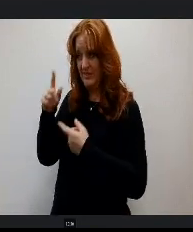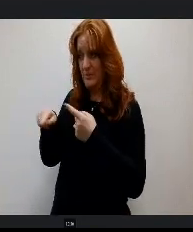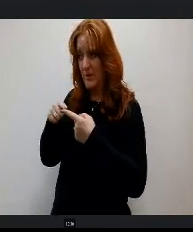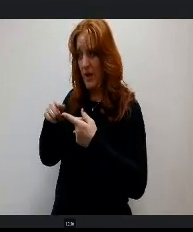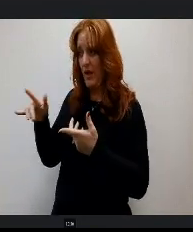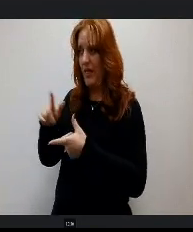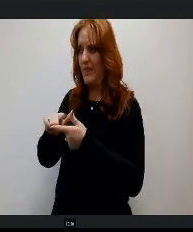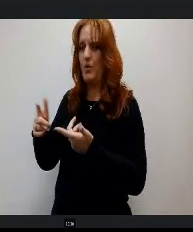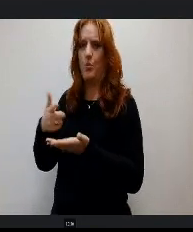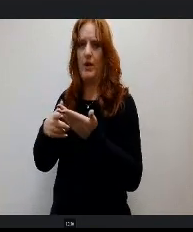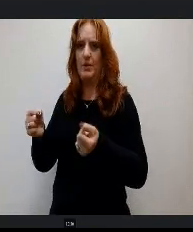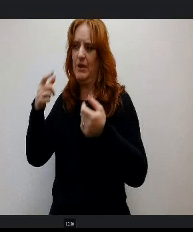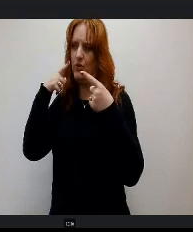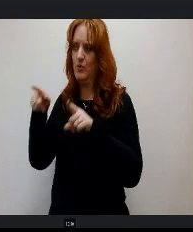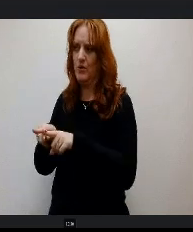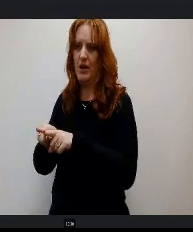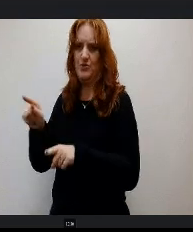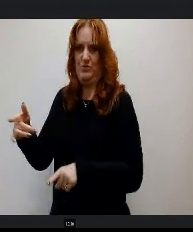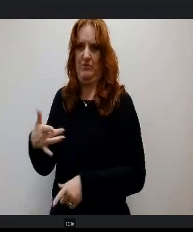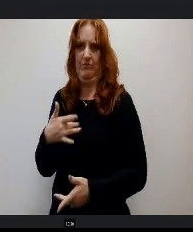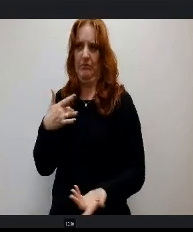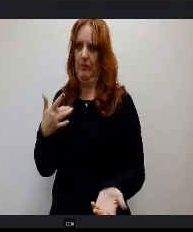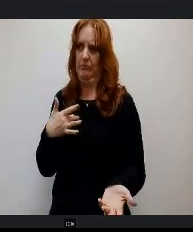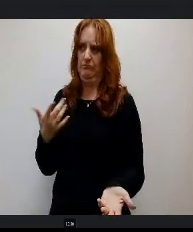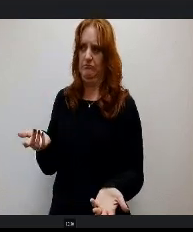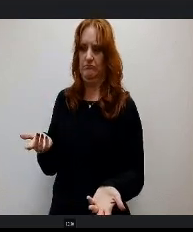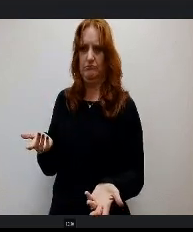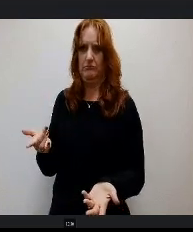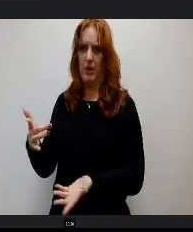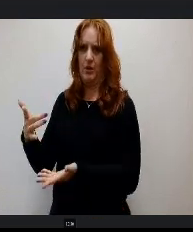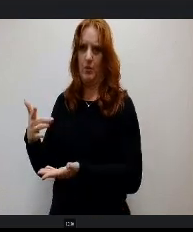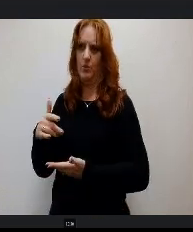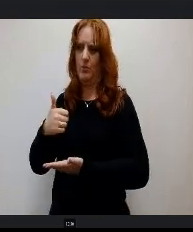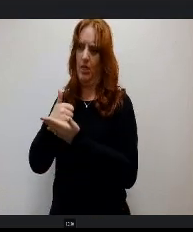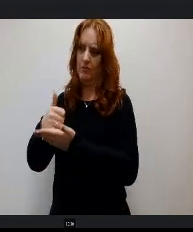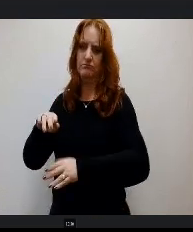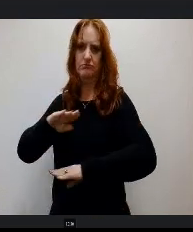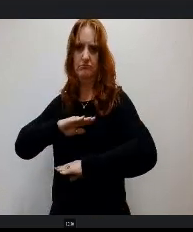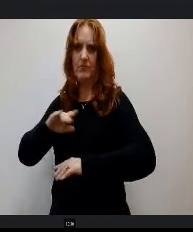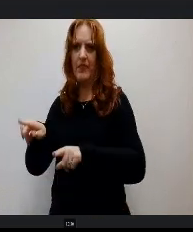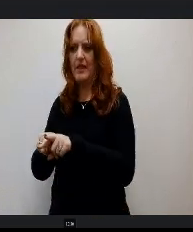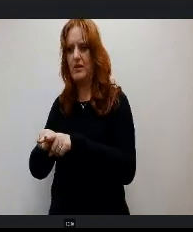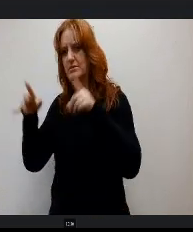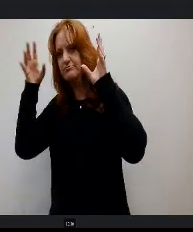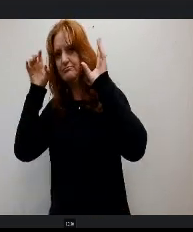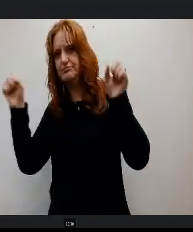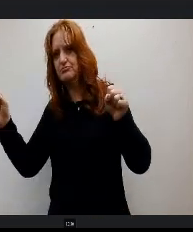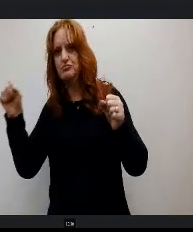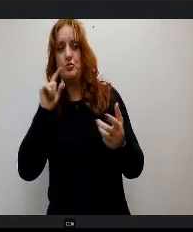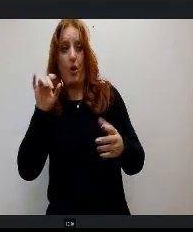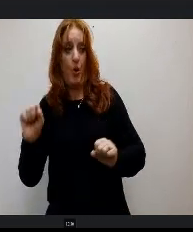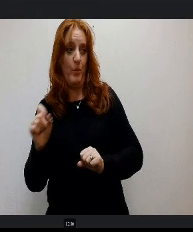you feel meets will help meet that and also o that Superintendent feels is something we can actually do. Excellent. OK, we will